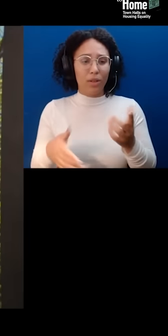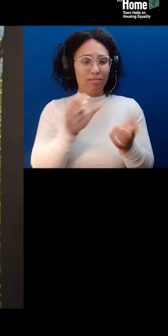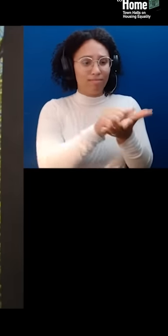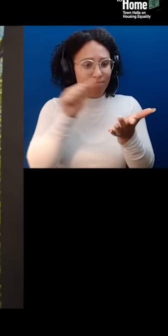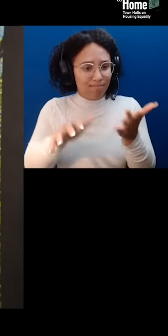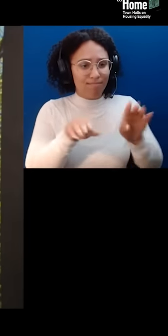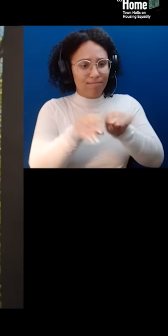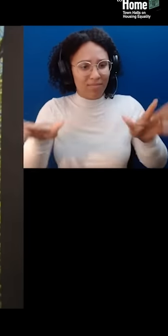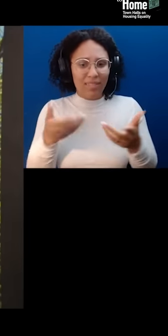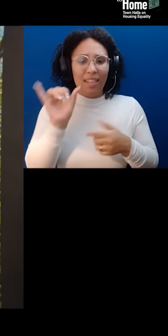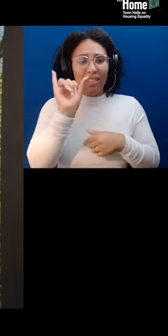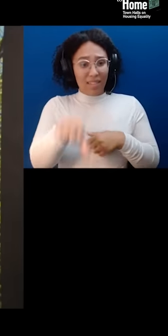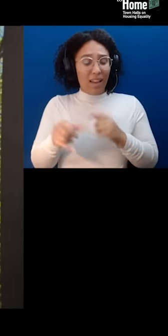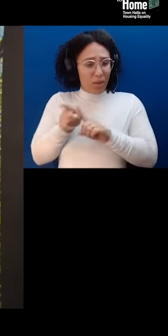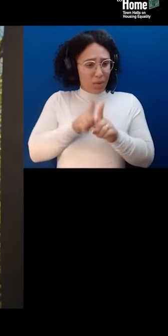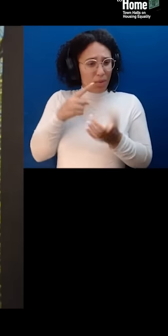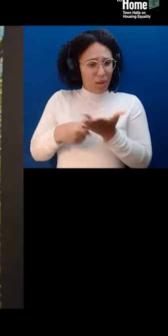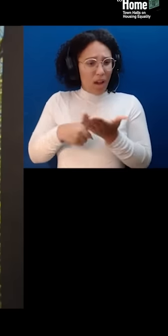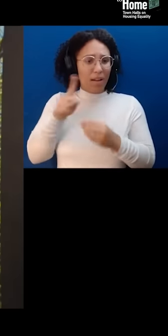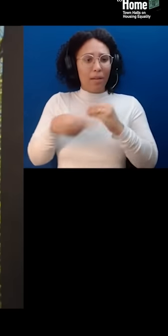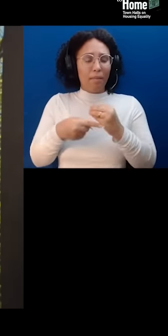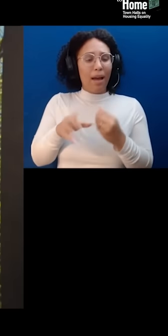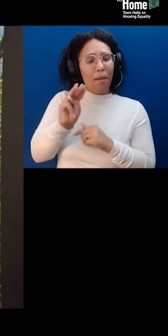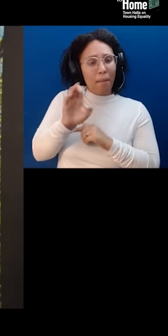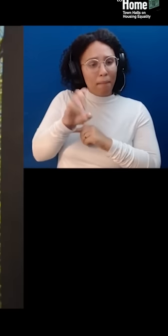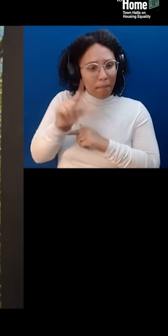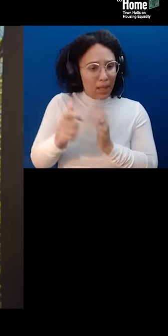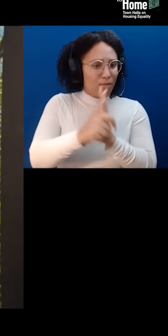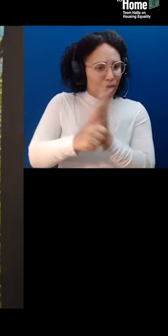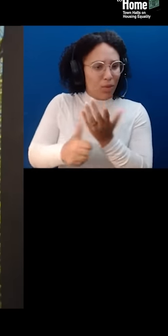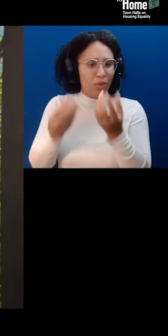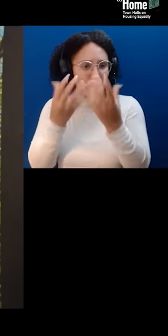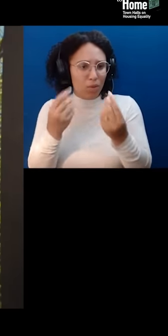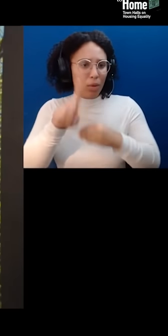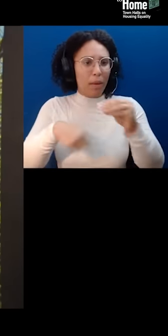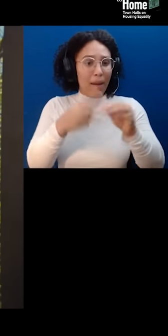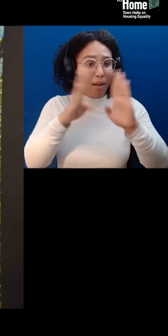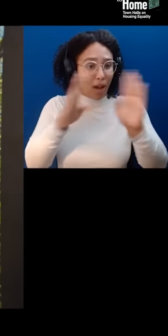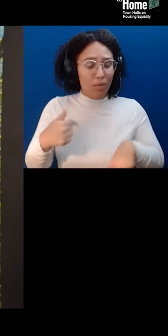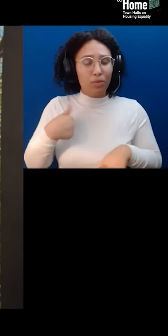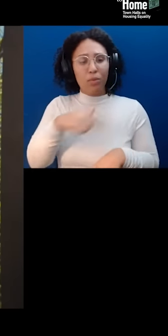The summit will present frank talk about issues and solutions with an understanding of history and eyes towards the future.